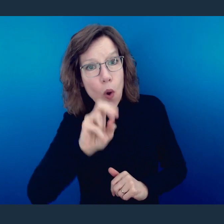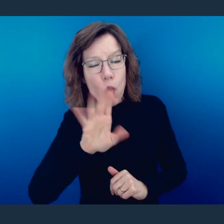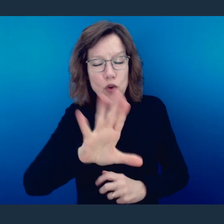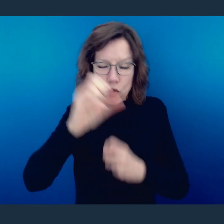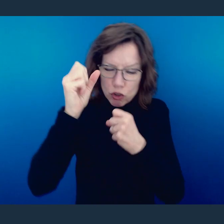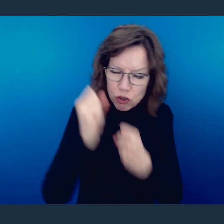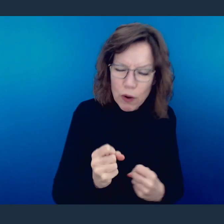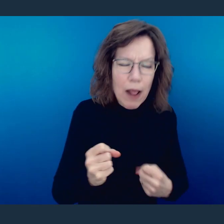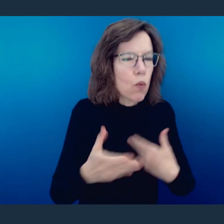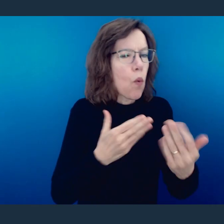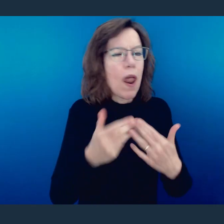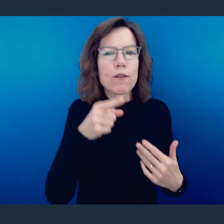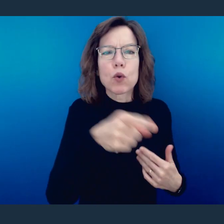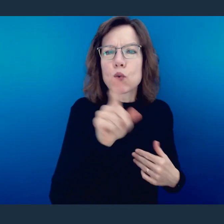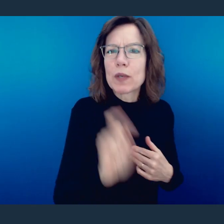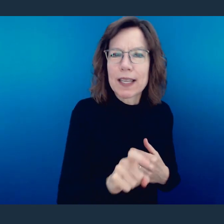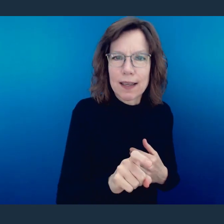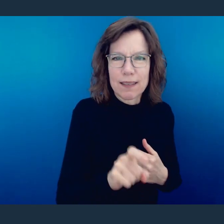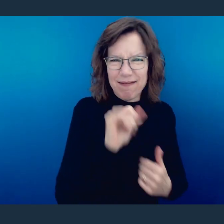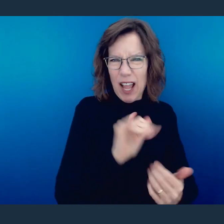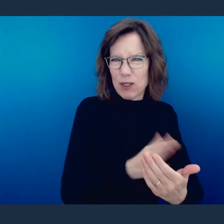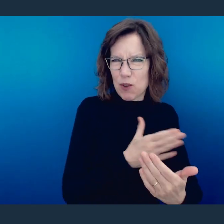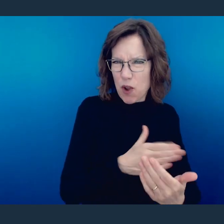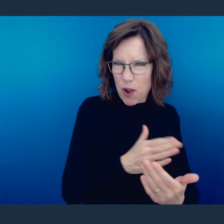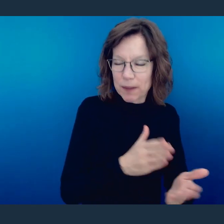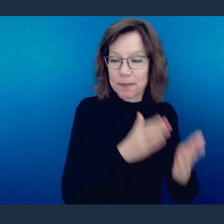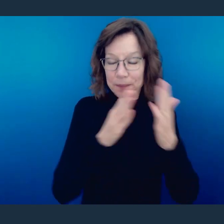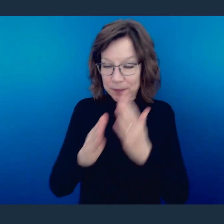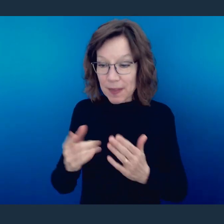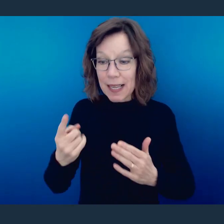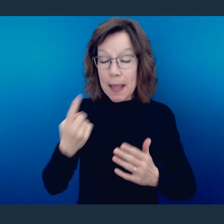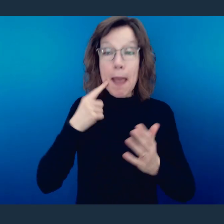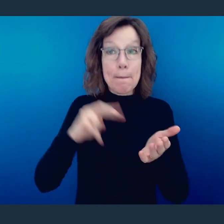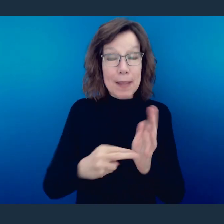you need." That basic sentiment said that for someone other than the person who was